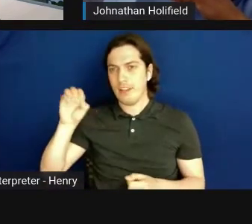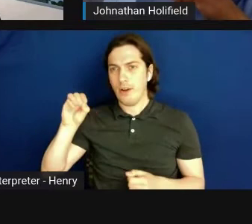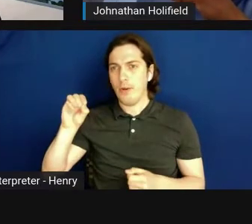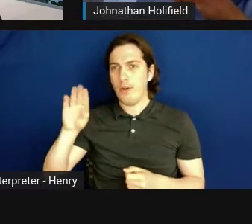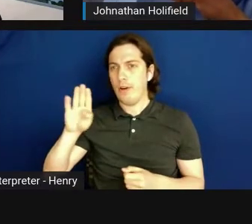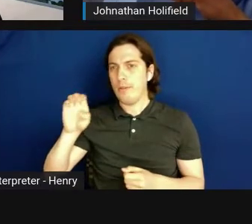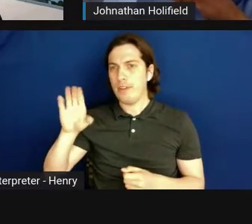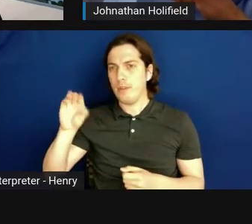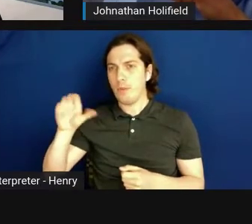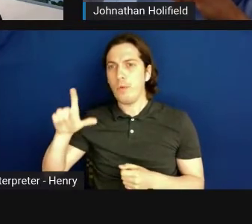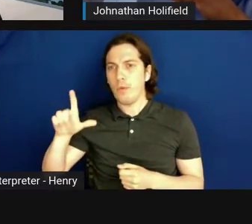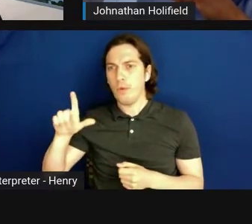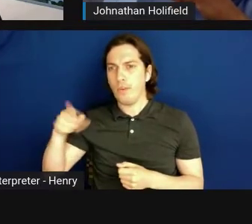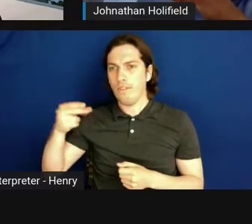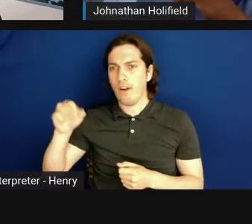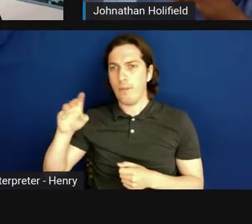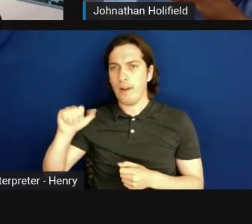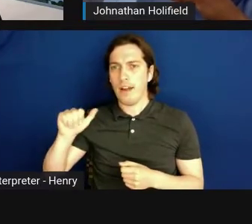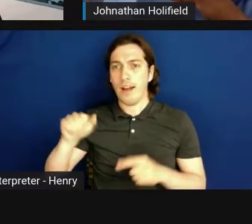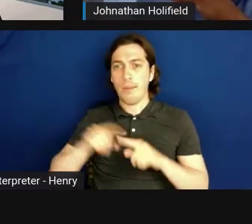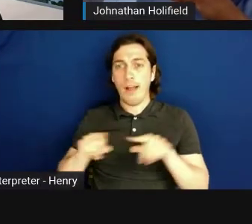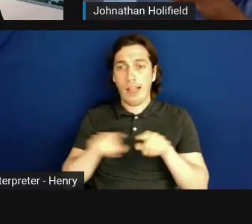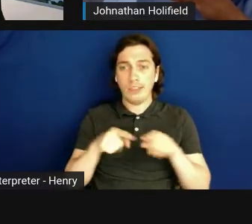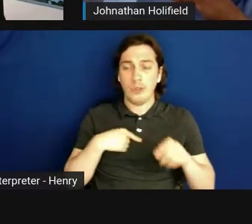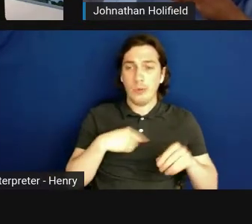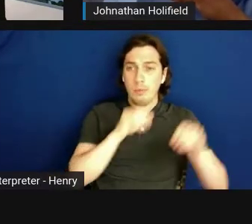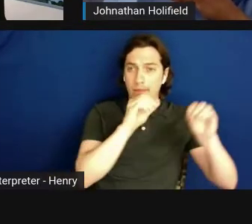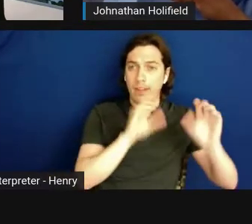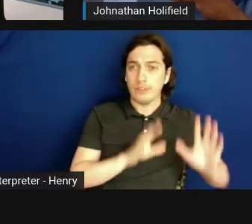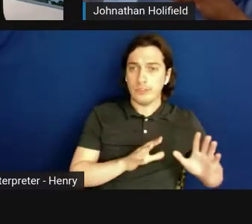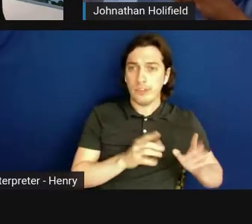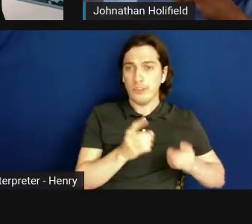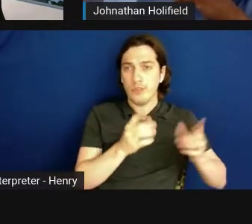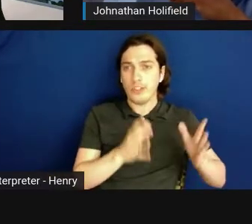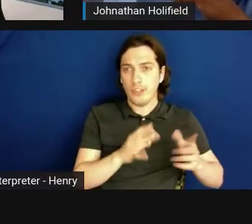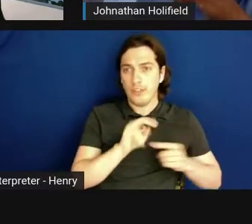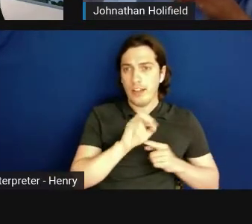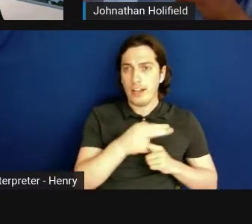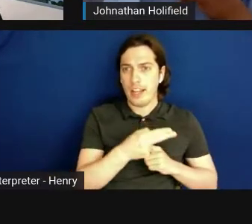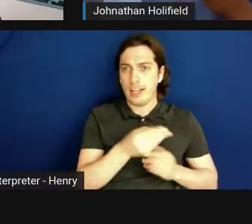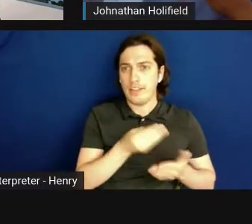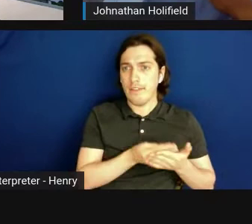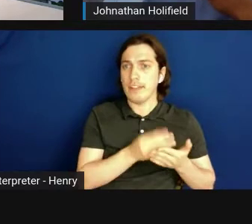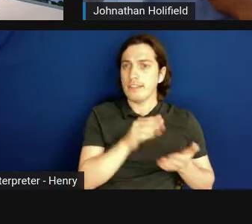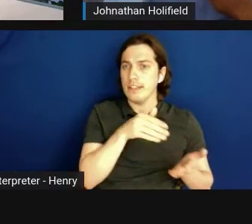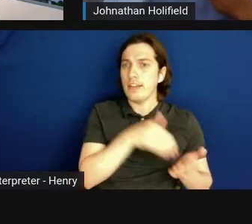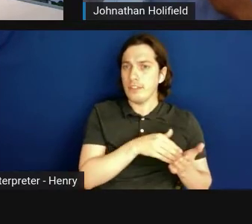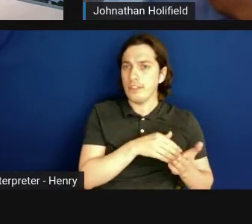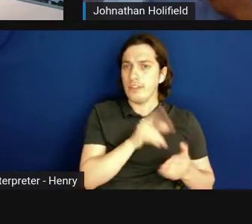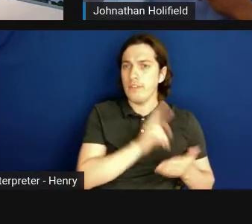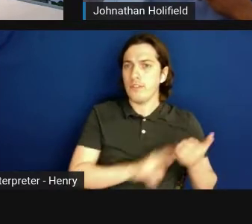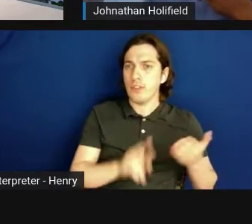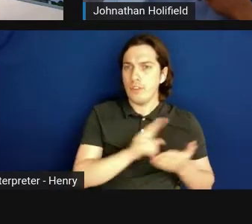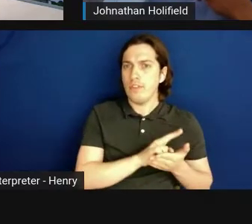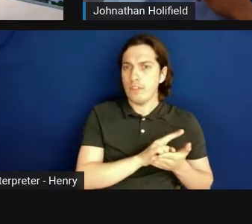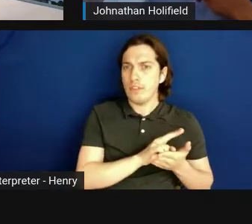but I'm also a professor and director of an NIH-funded center at the University of Alaska Fairbanks.